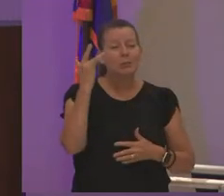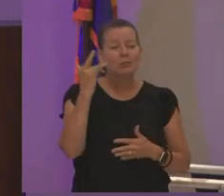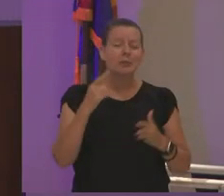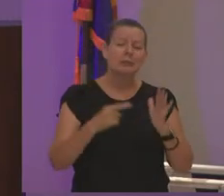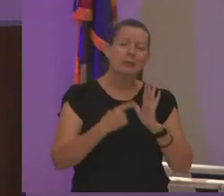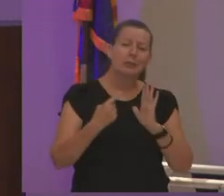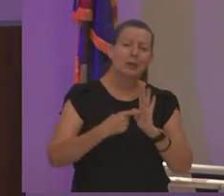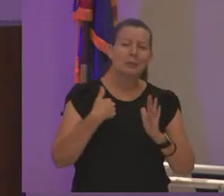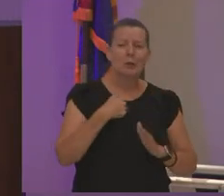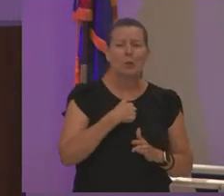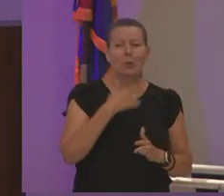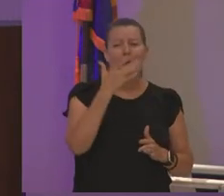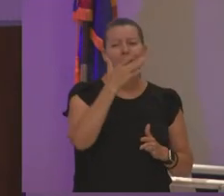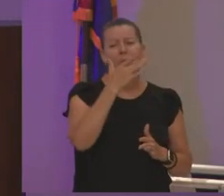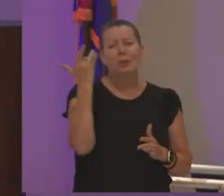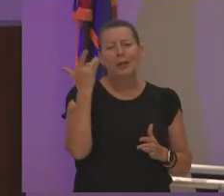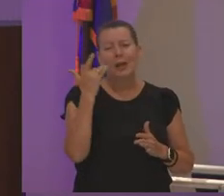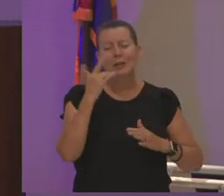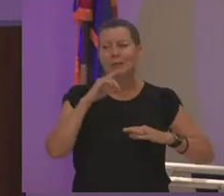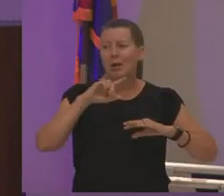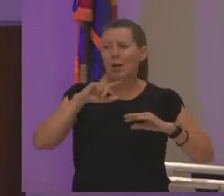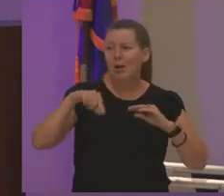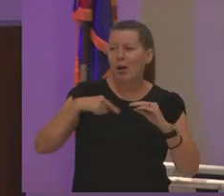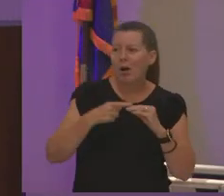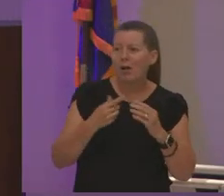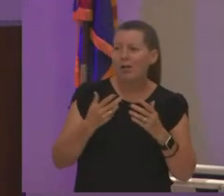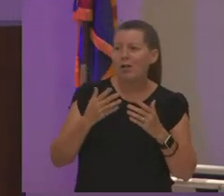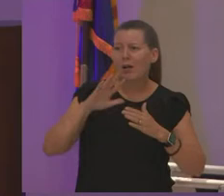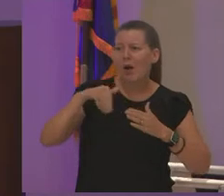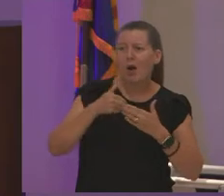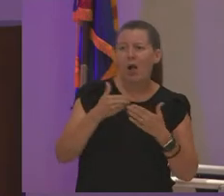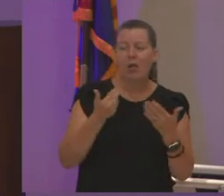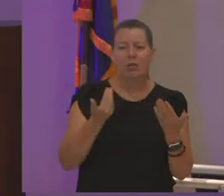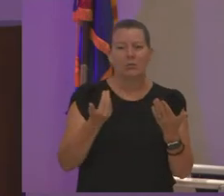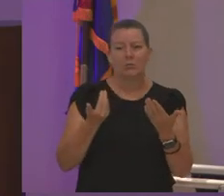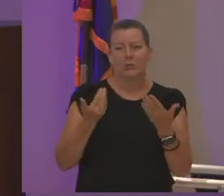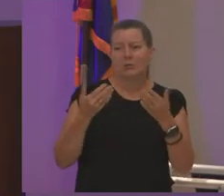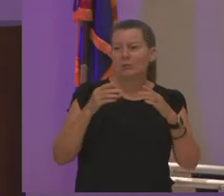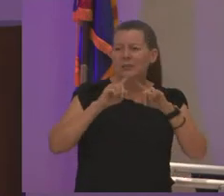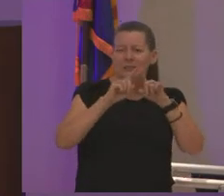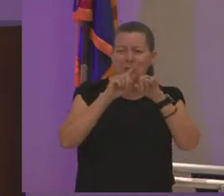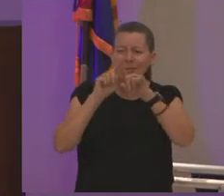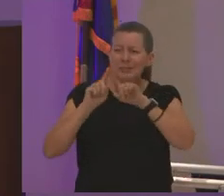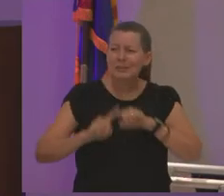we forget about all the corners we forget about the enrollment center we forget about advising